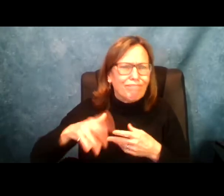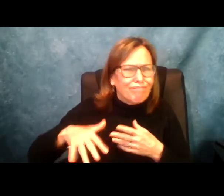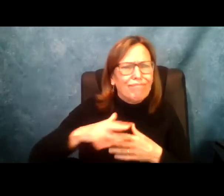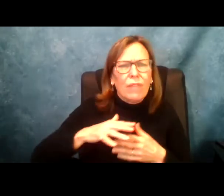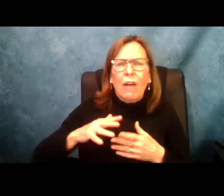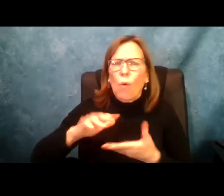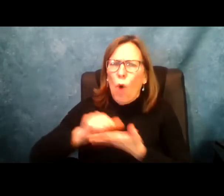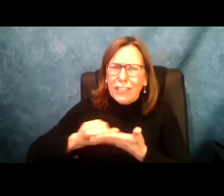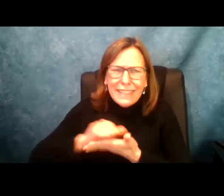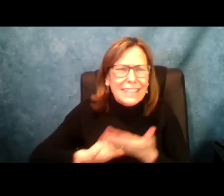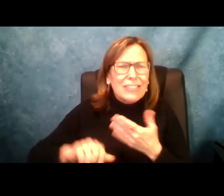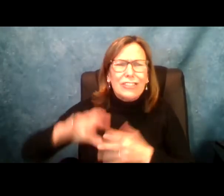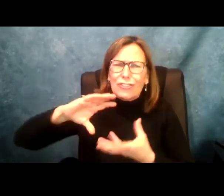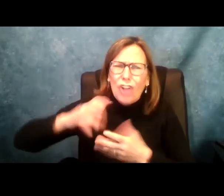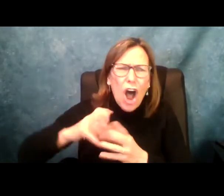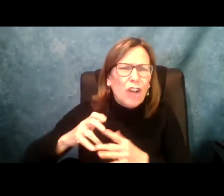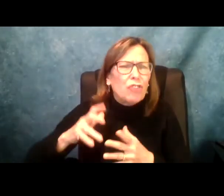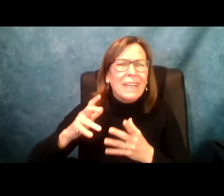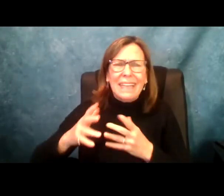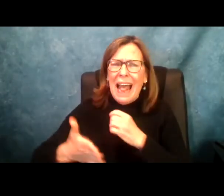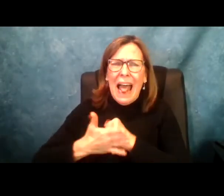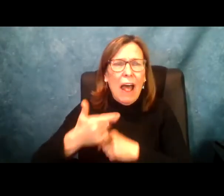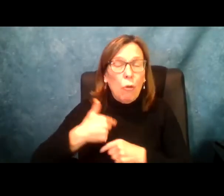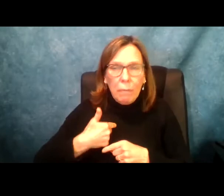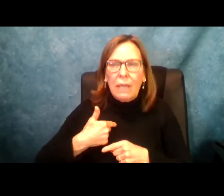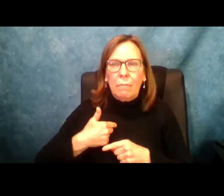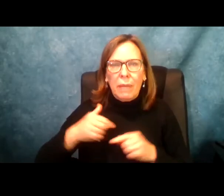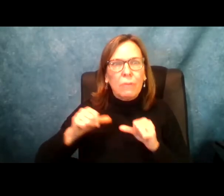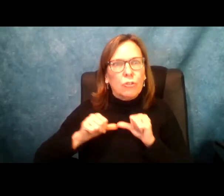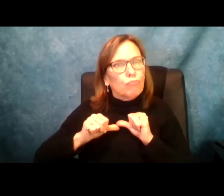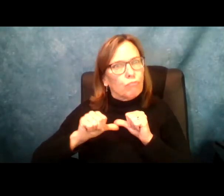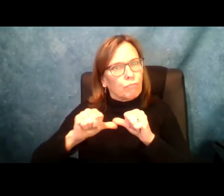me do everything from use the rest room to get about my home